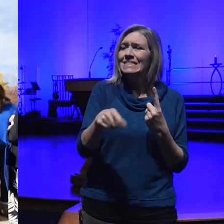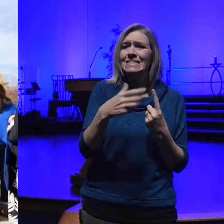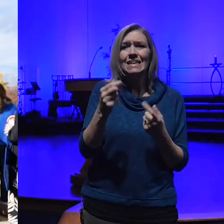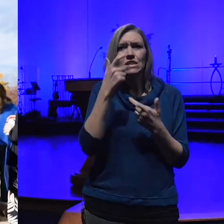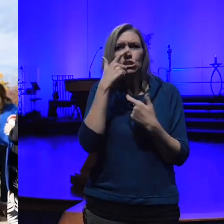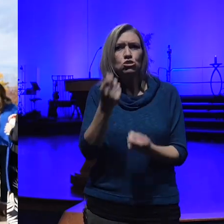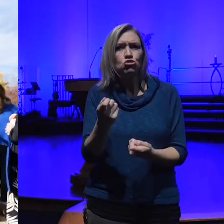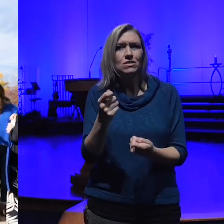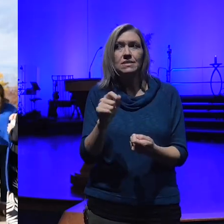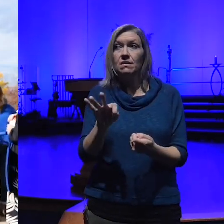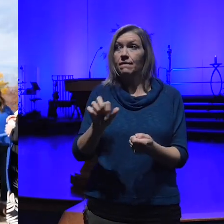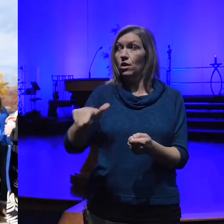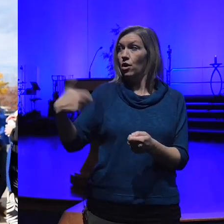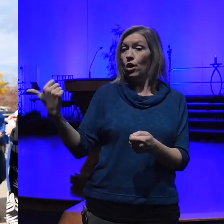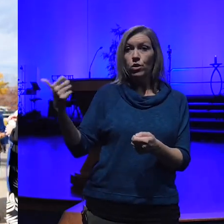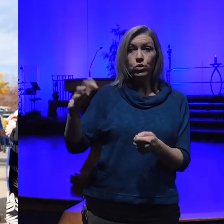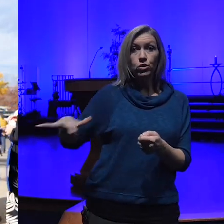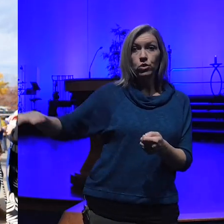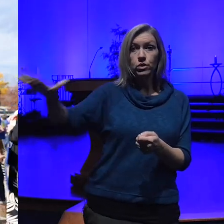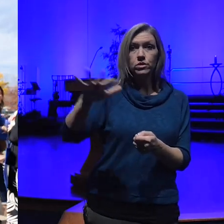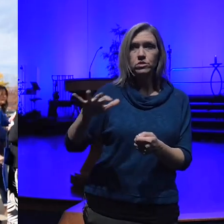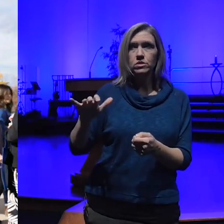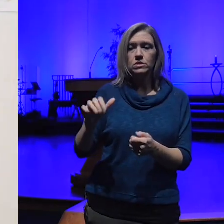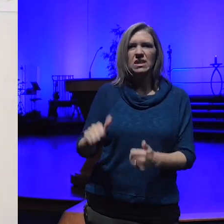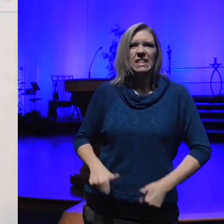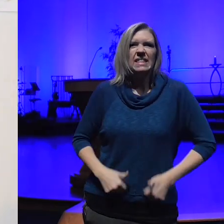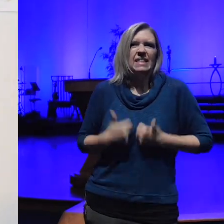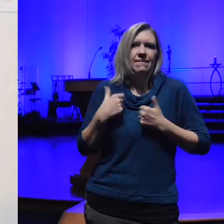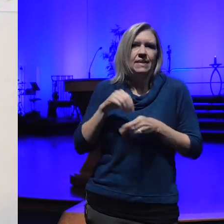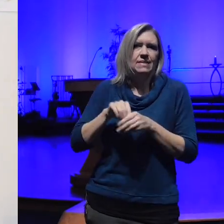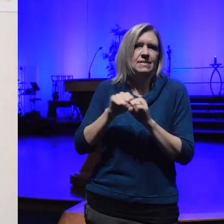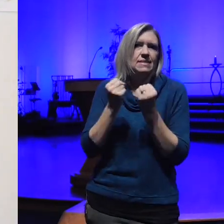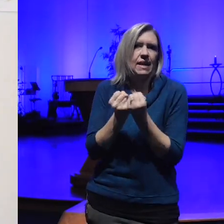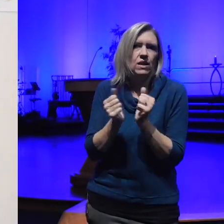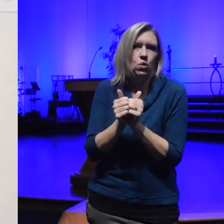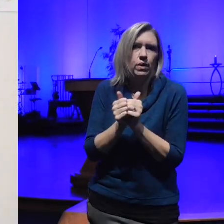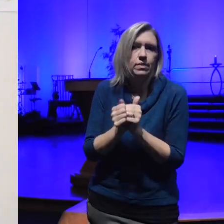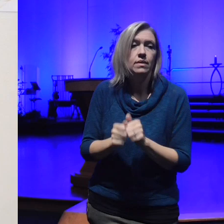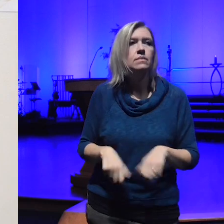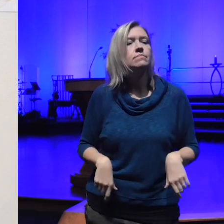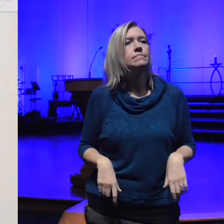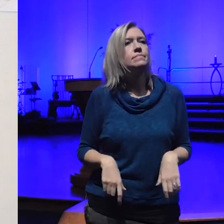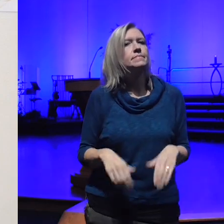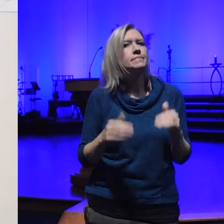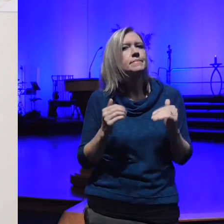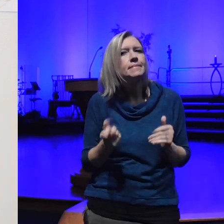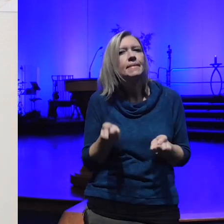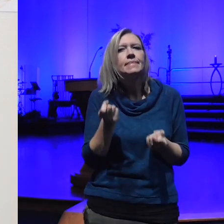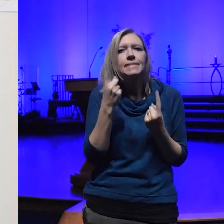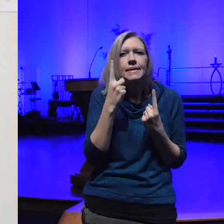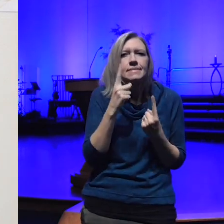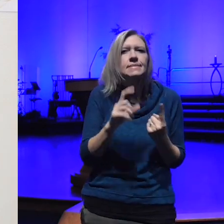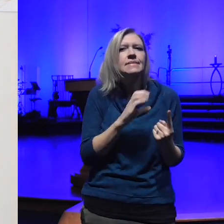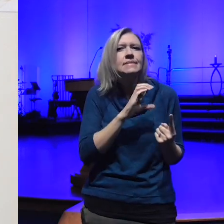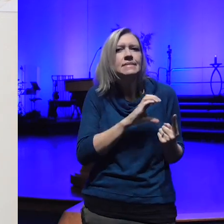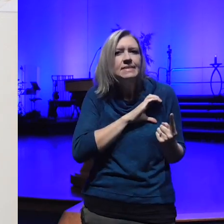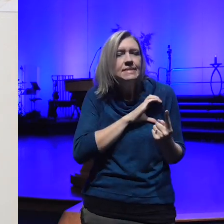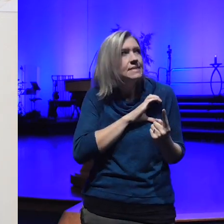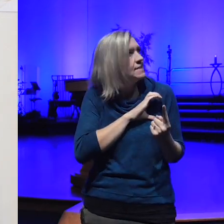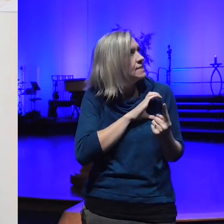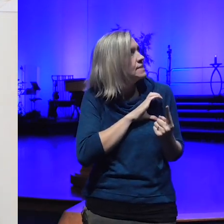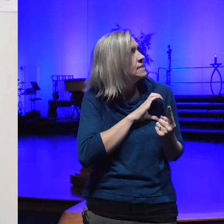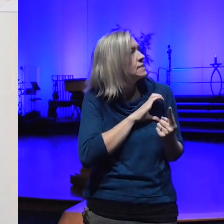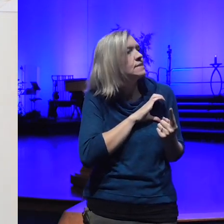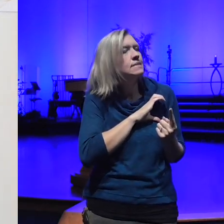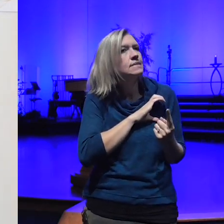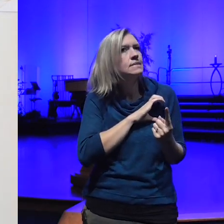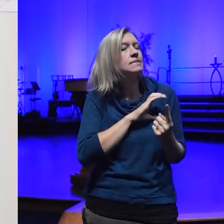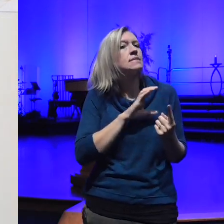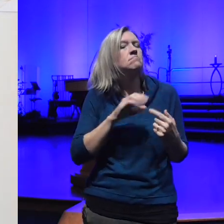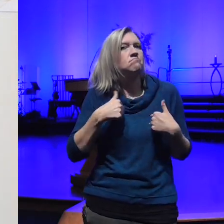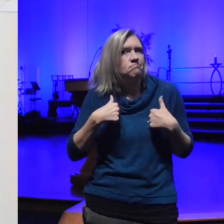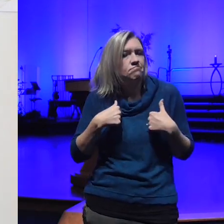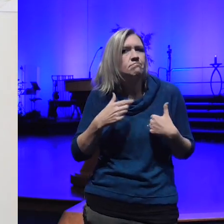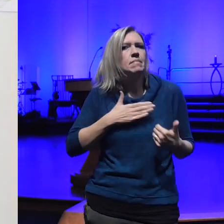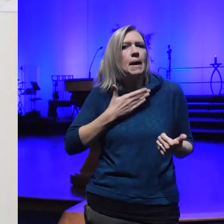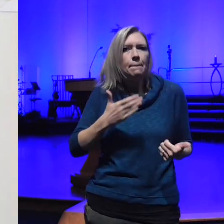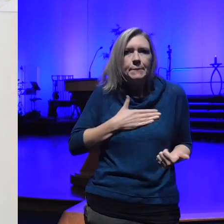that they're living in society with an enlightened citizen is being happy being kind helping other